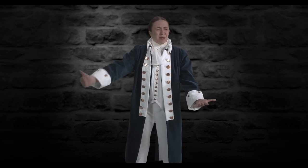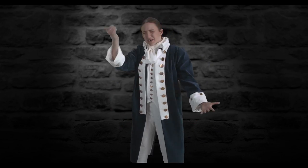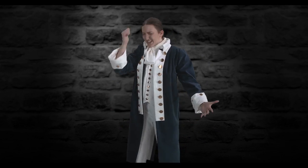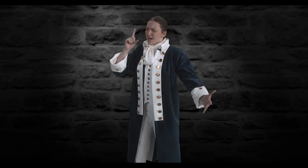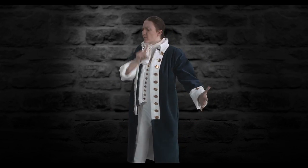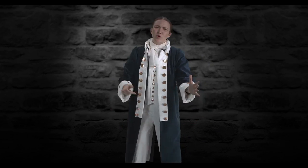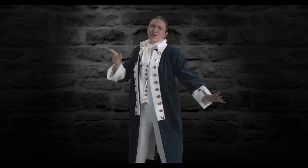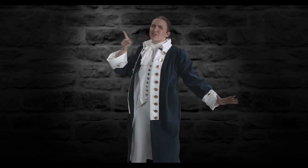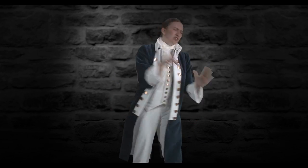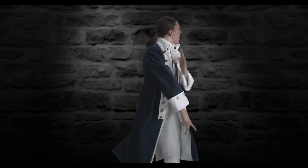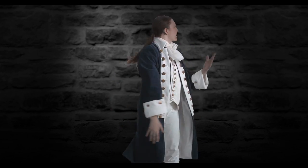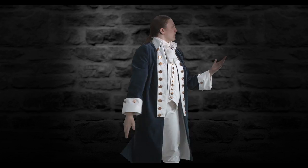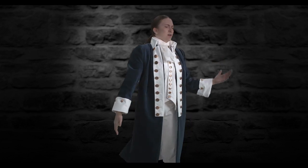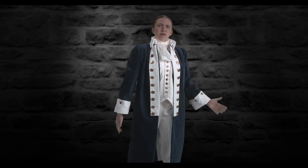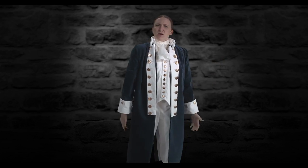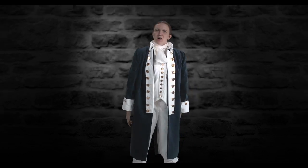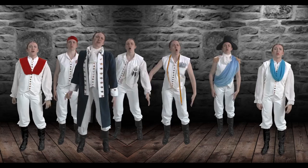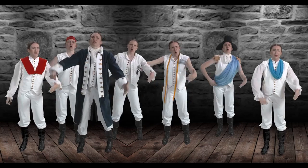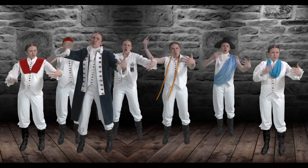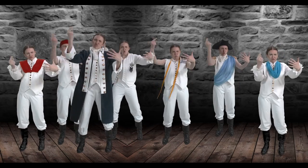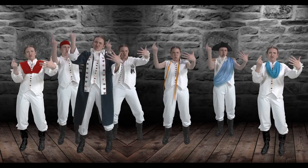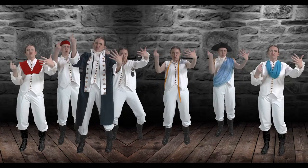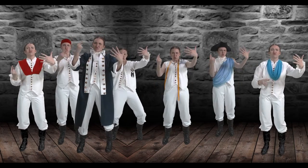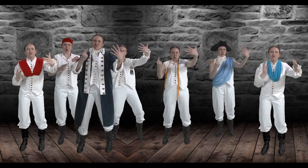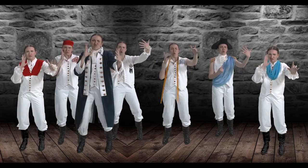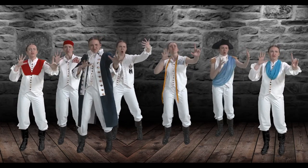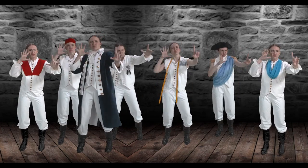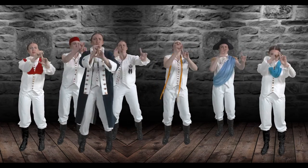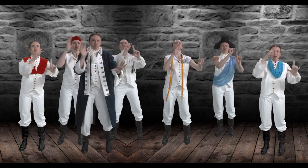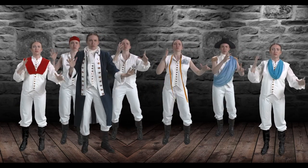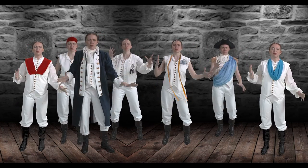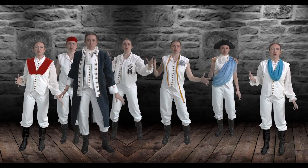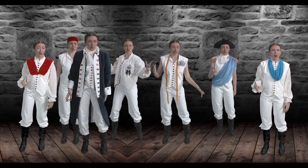I'm the damn fool that shot him There's a million thing I haven't done